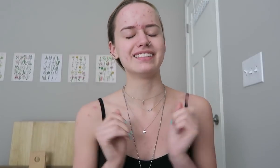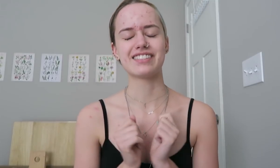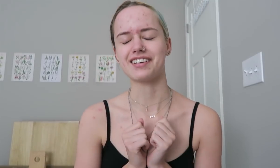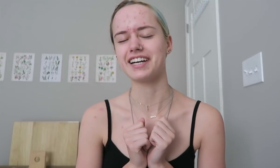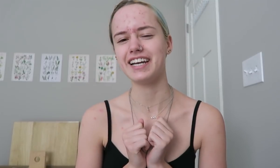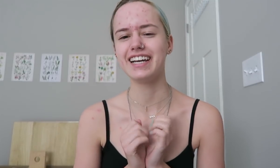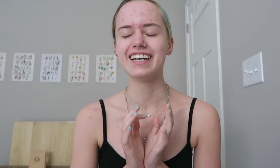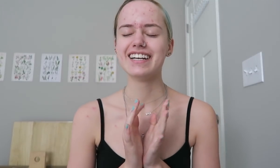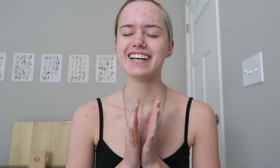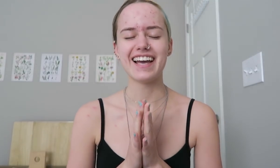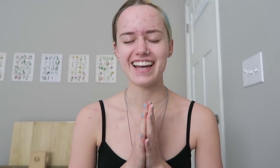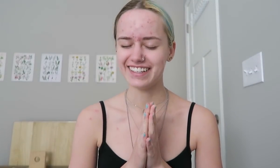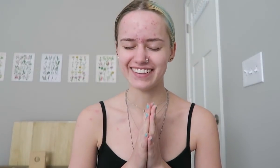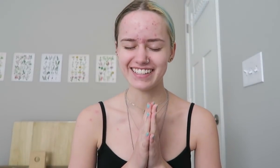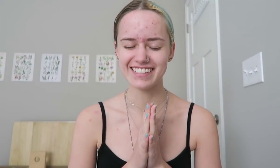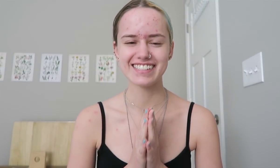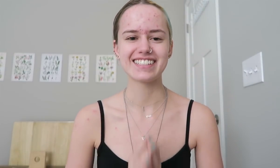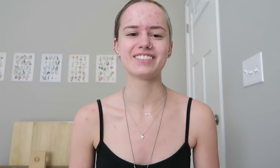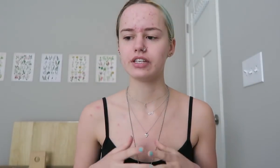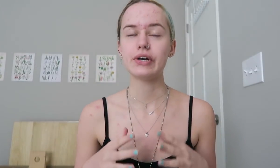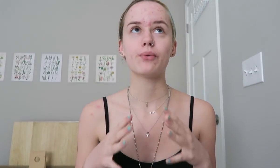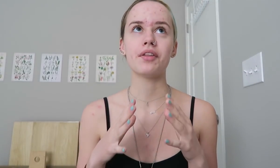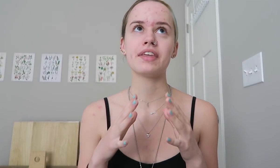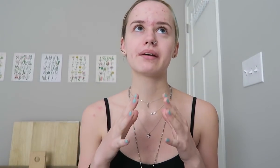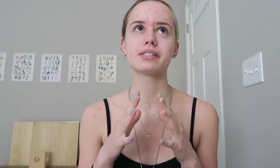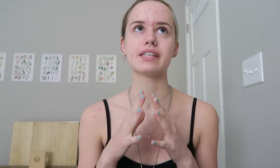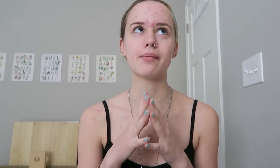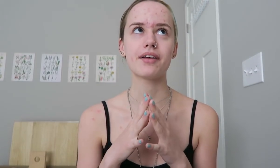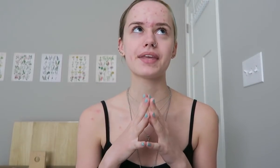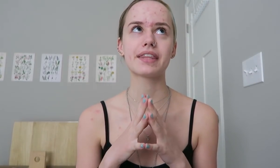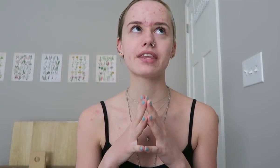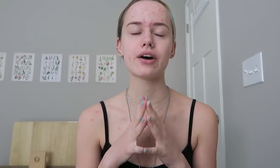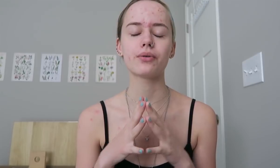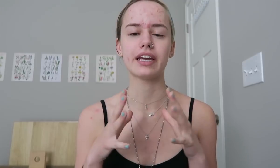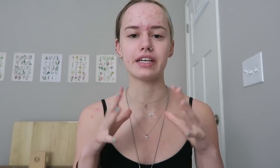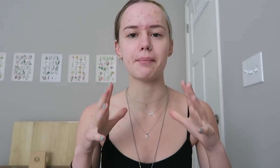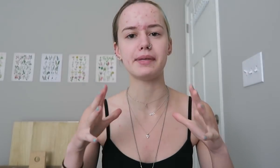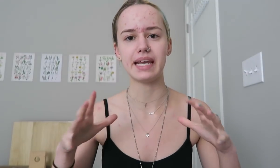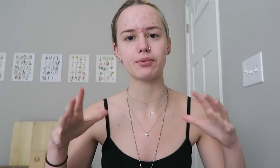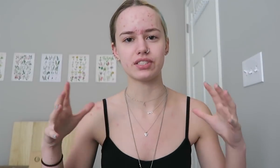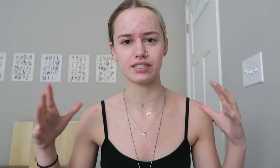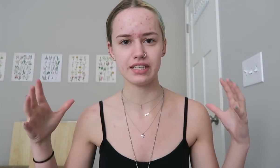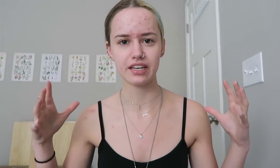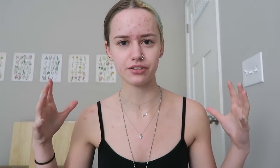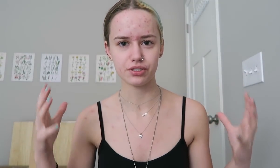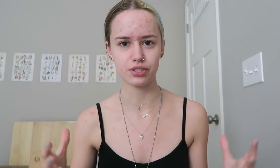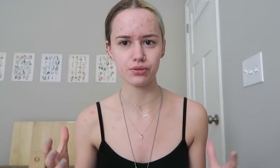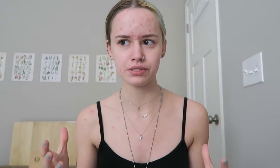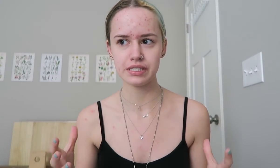But, sorry, Anyways. One thing I will say about that though, like not being able to see the other students, is,